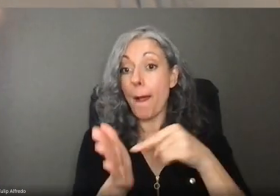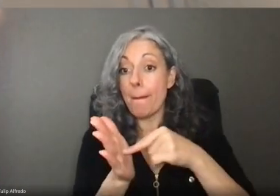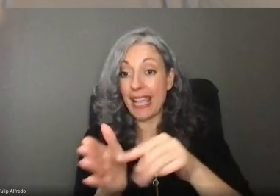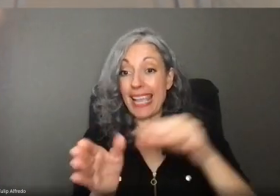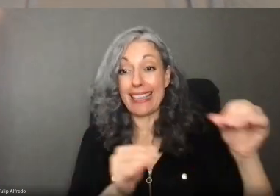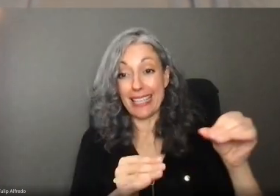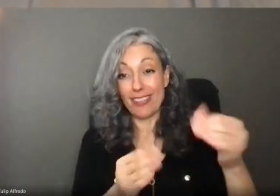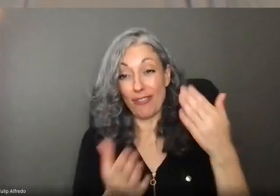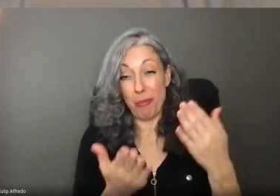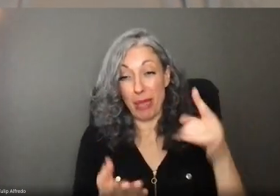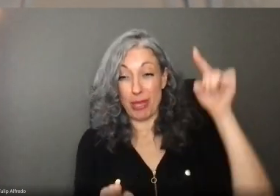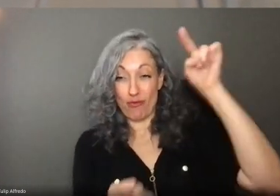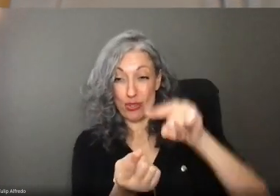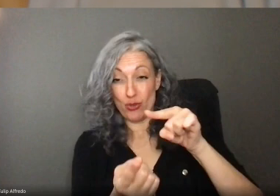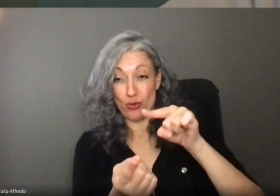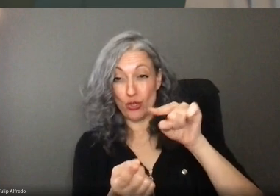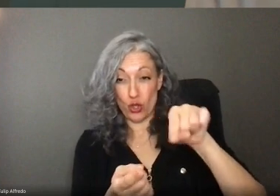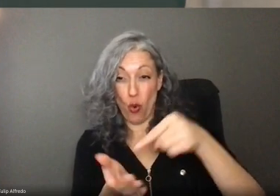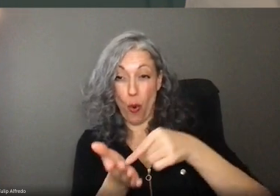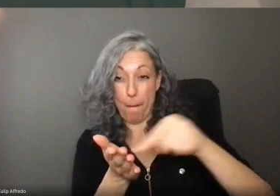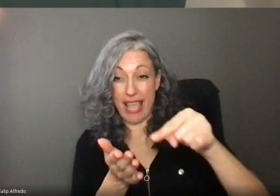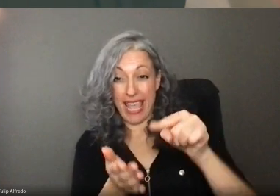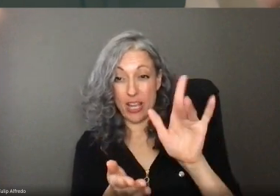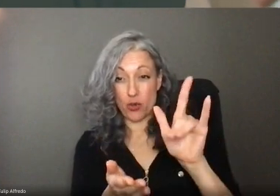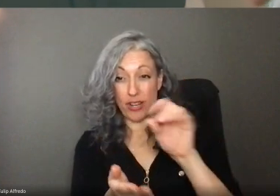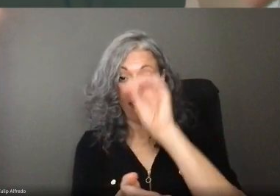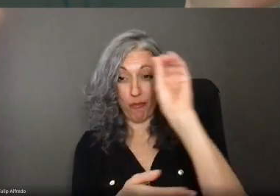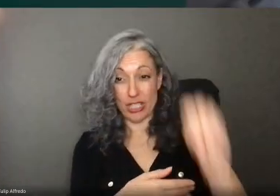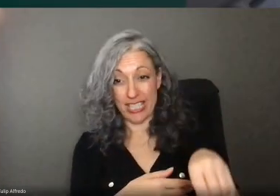Paid Leave may reduce your first weekly benefit payment by 25%.